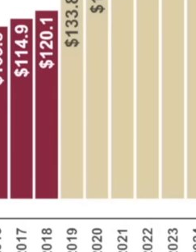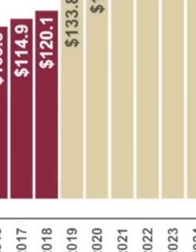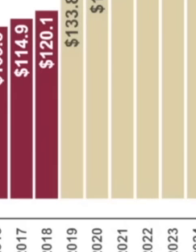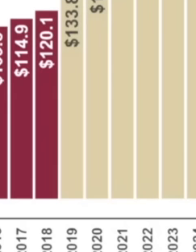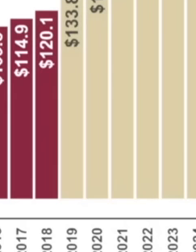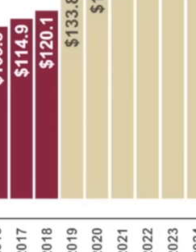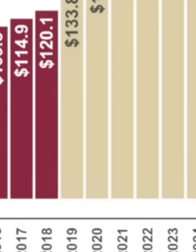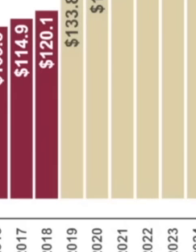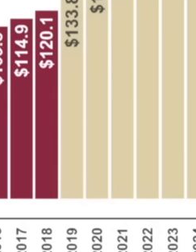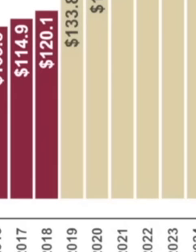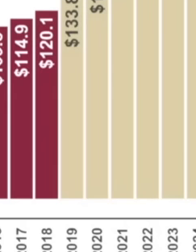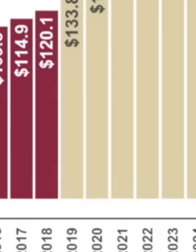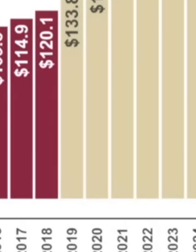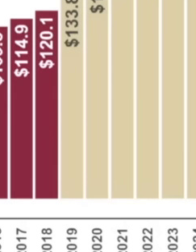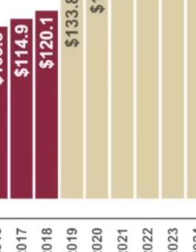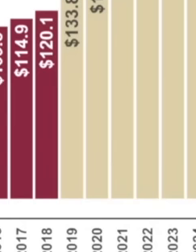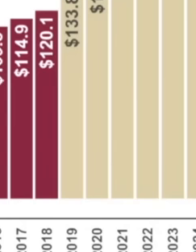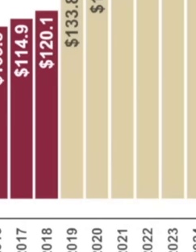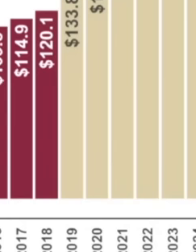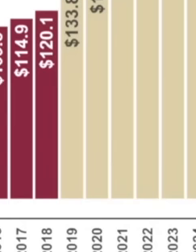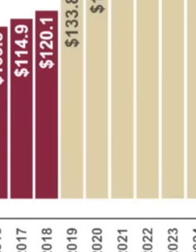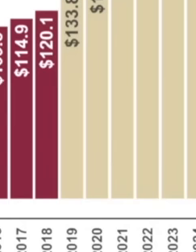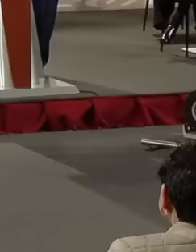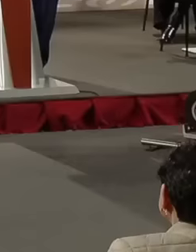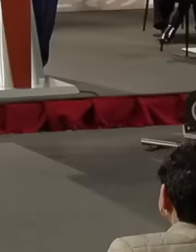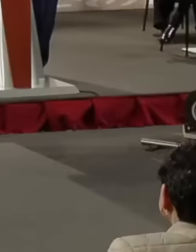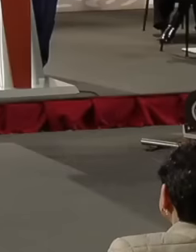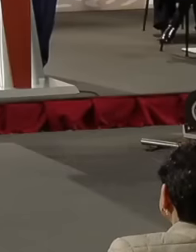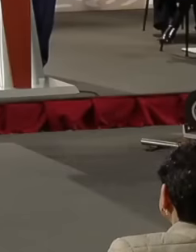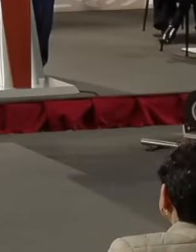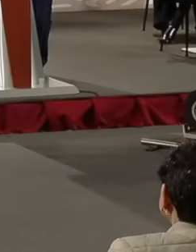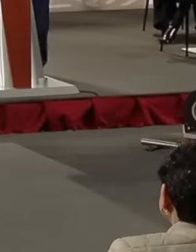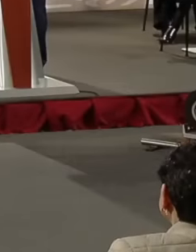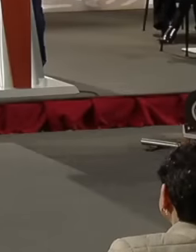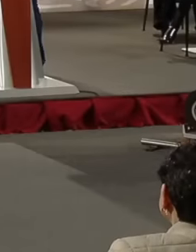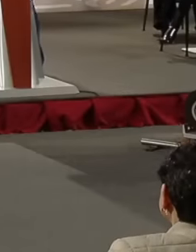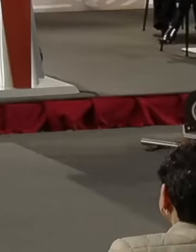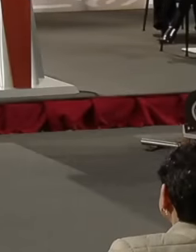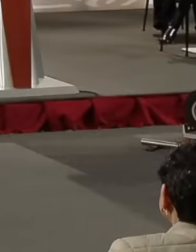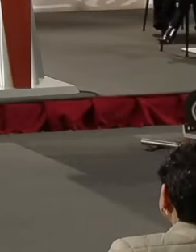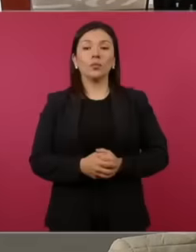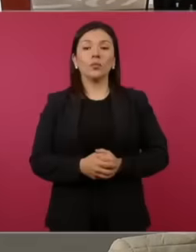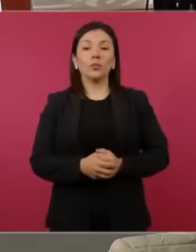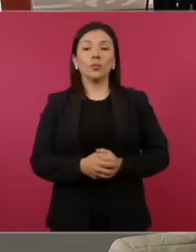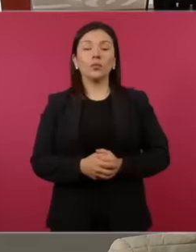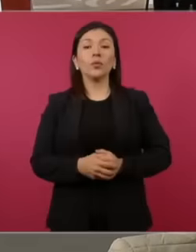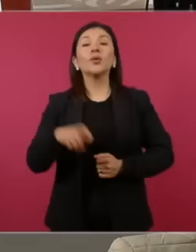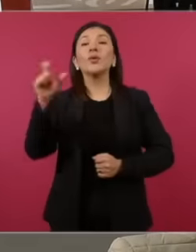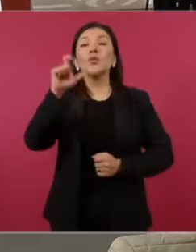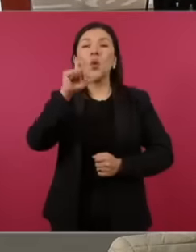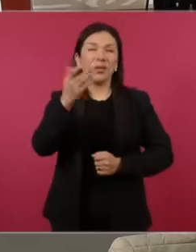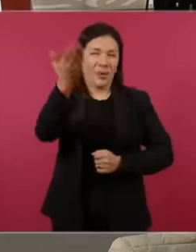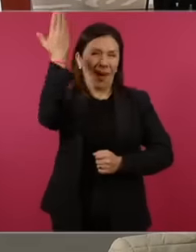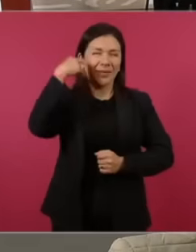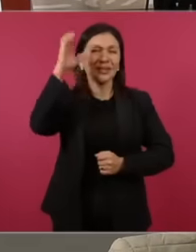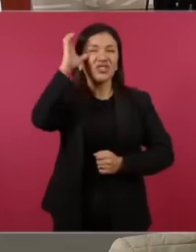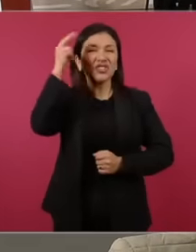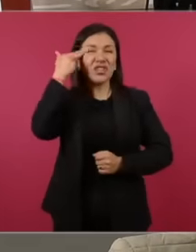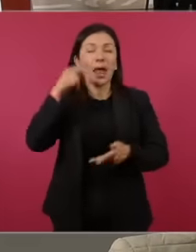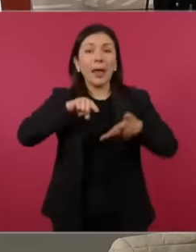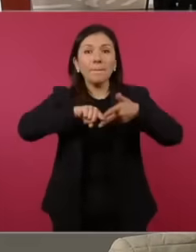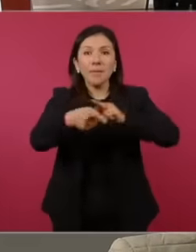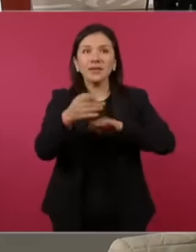comparative advantages of China was that they paid very little in